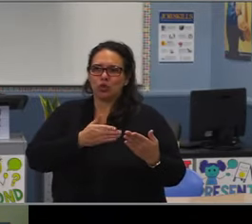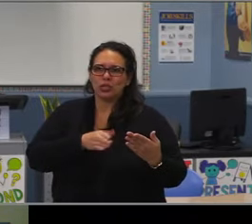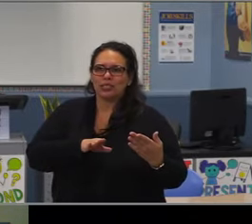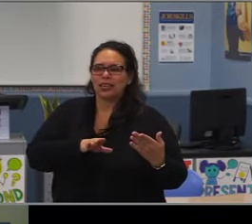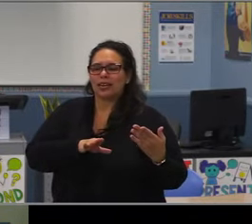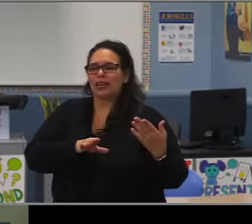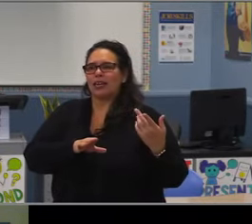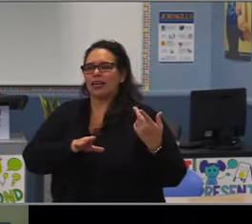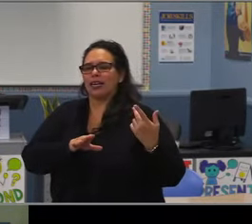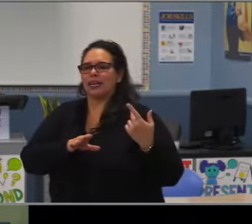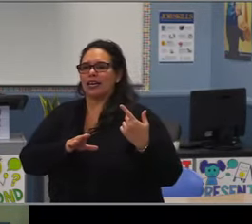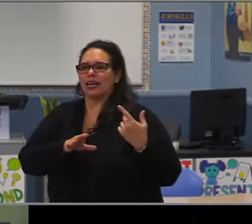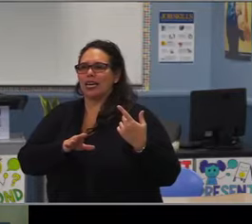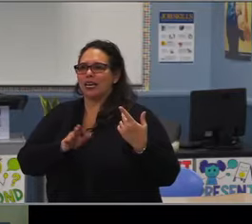in relation to a music program.